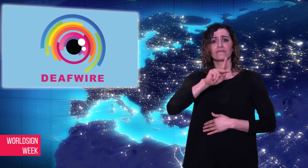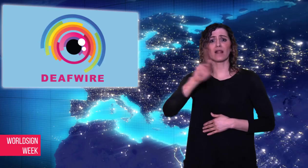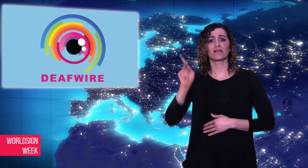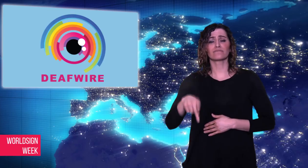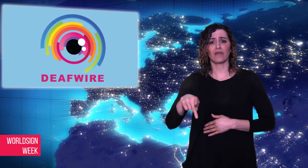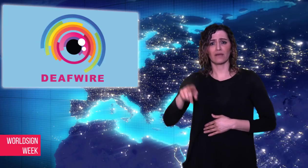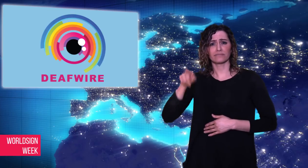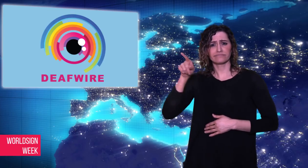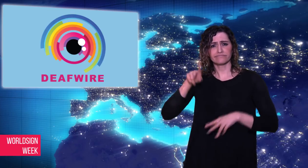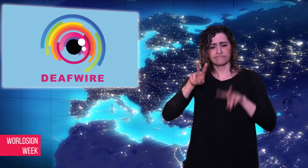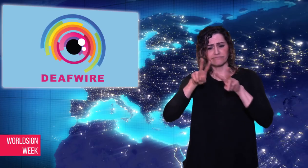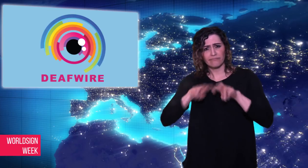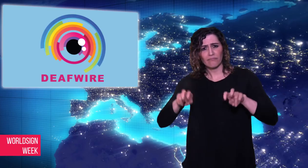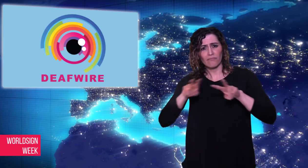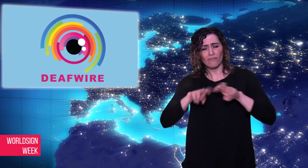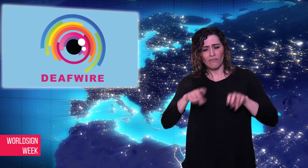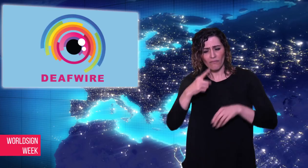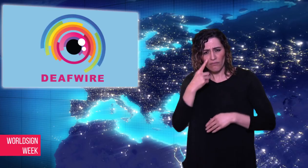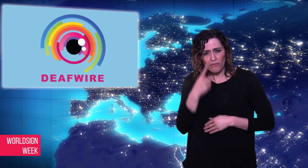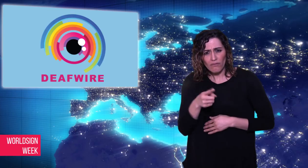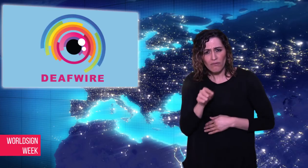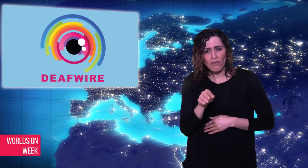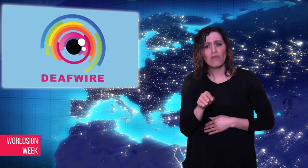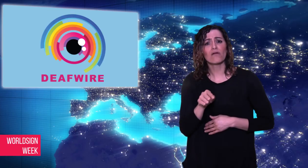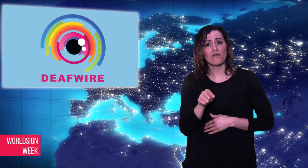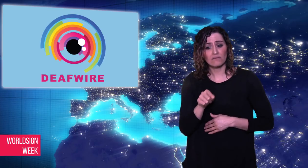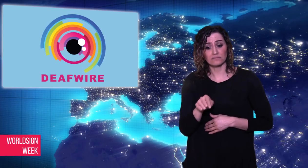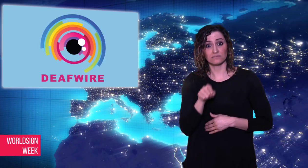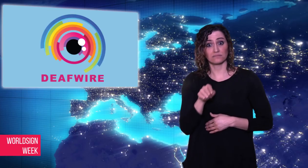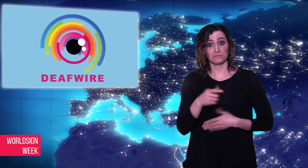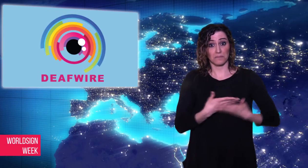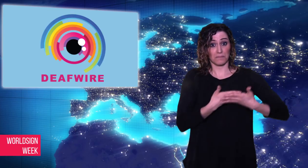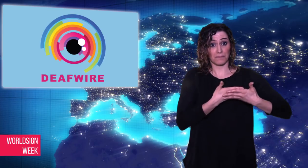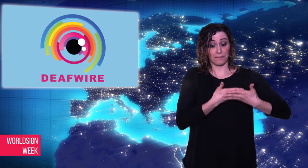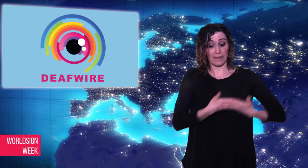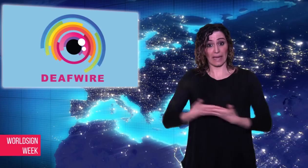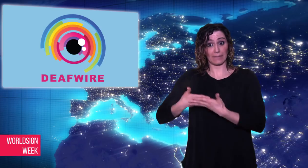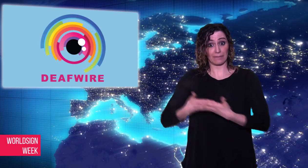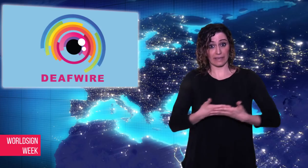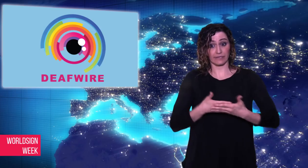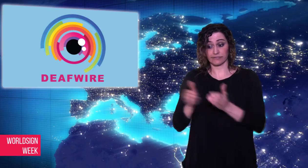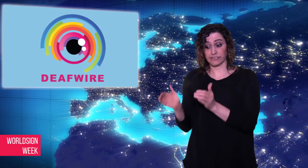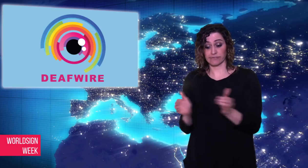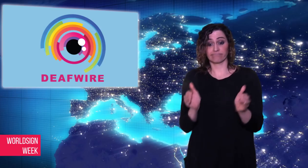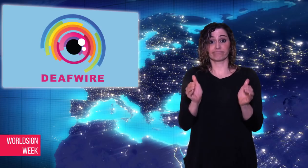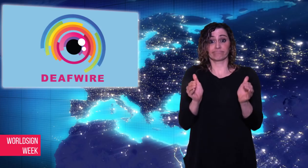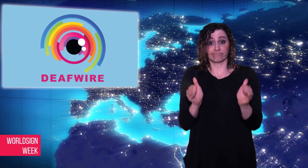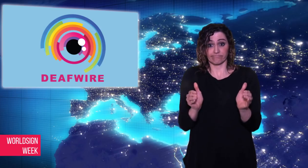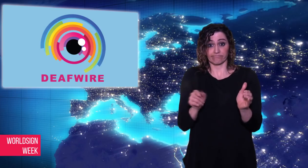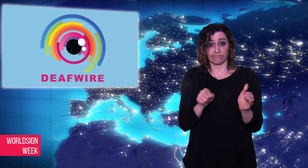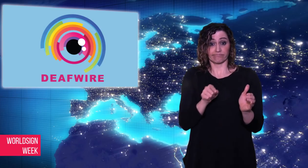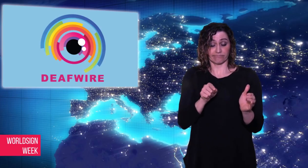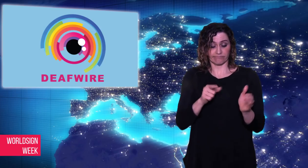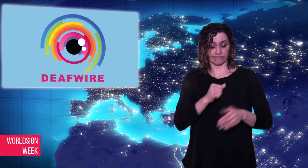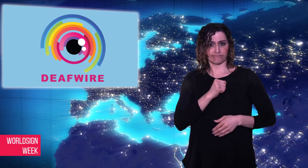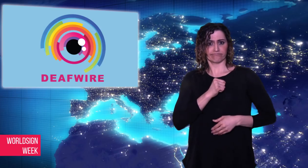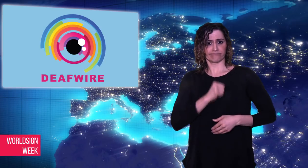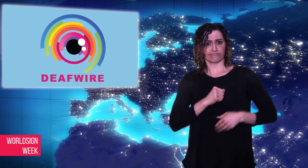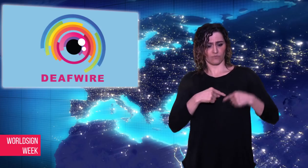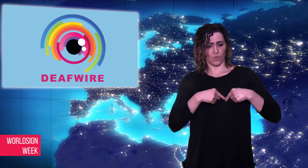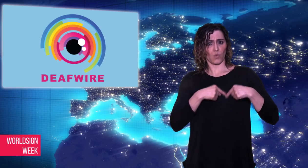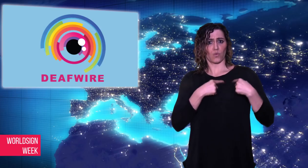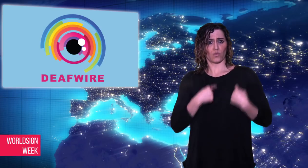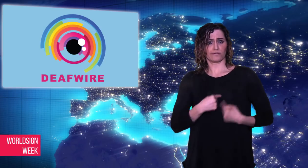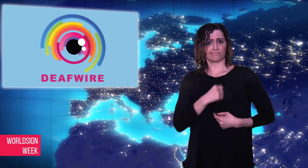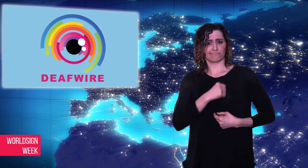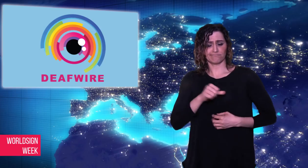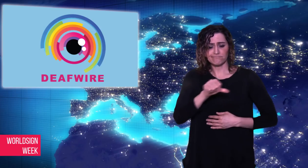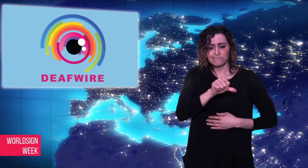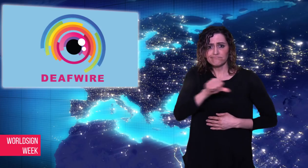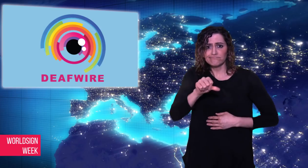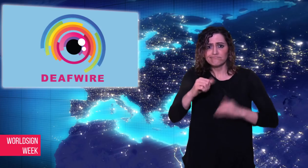Hospital of Philadelphia showed about one